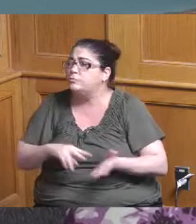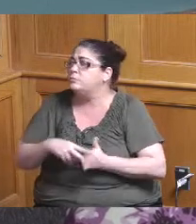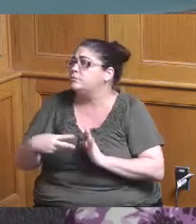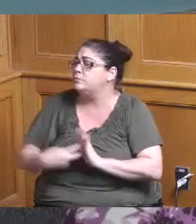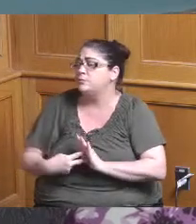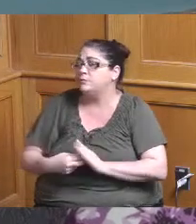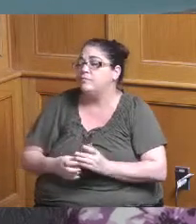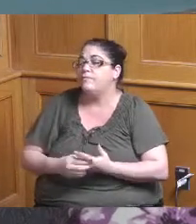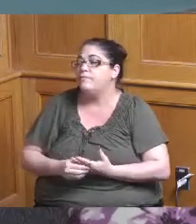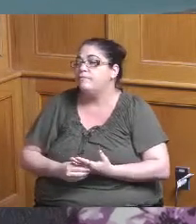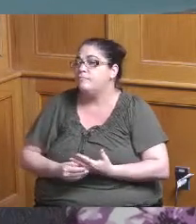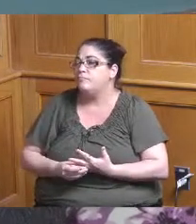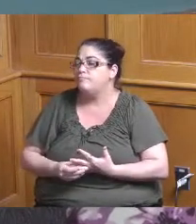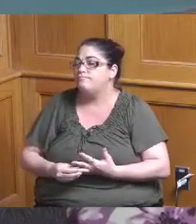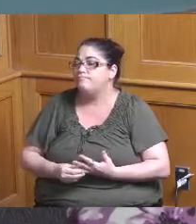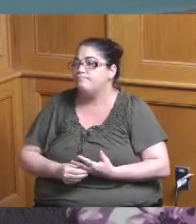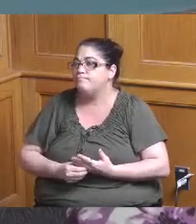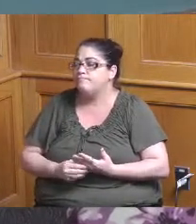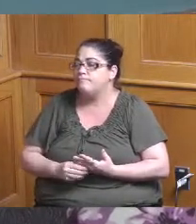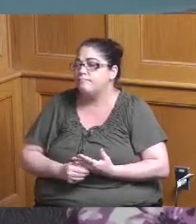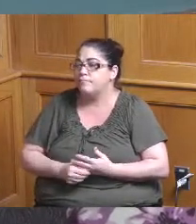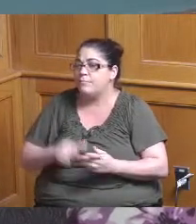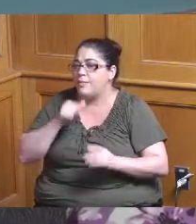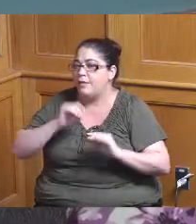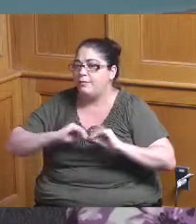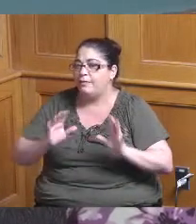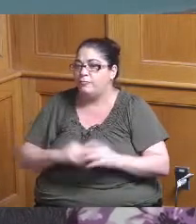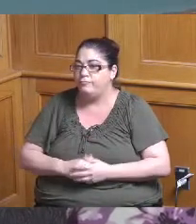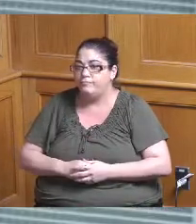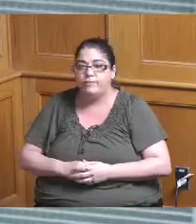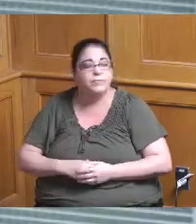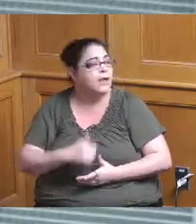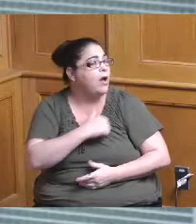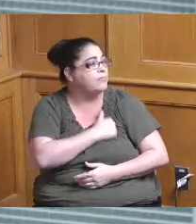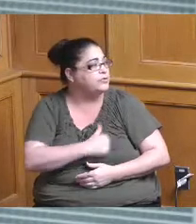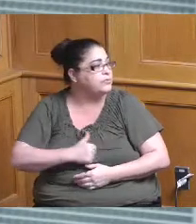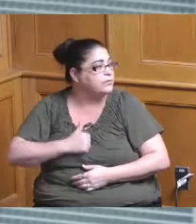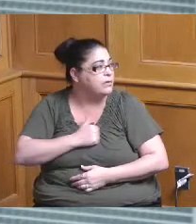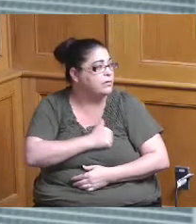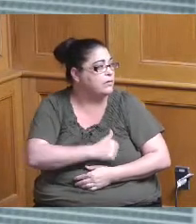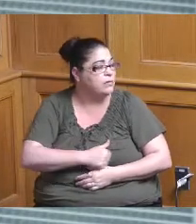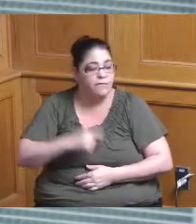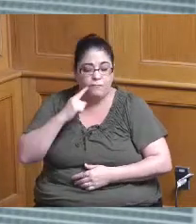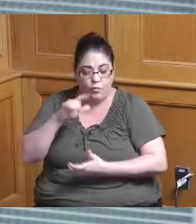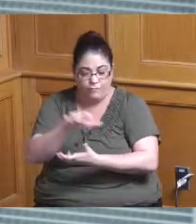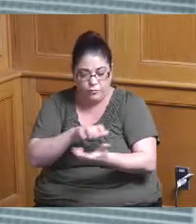just that's what I'm trying to what was it yes sorry there that for that confusion so the the